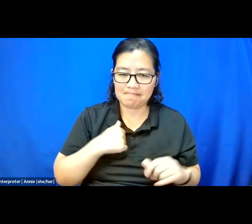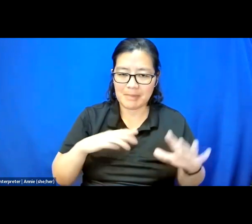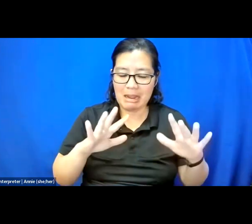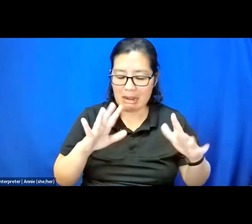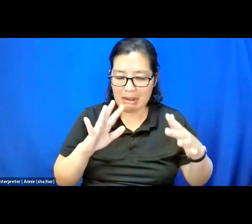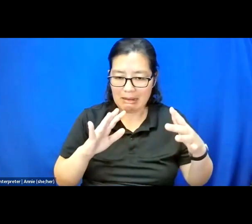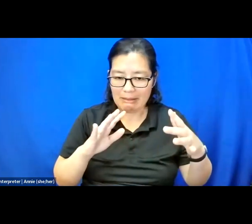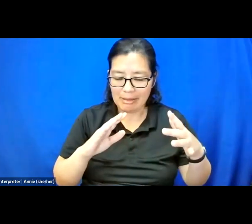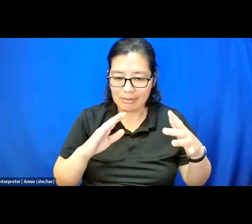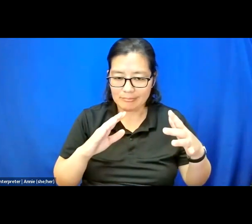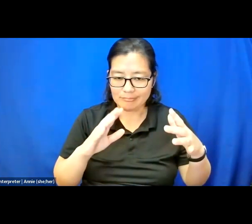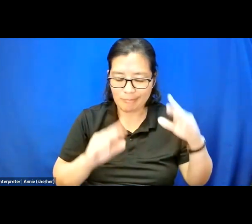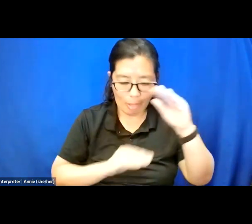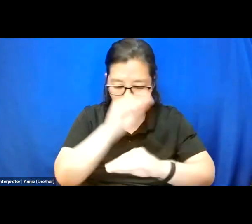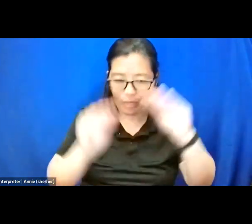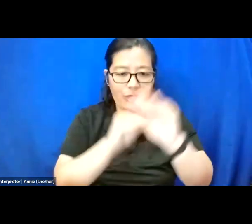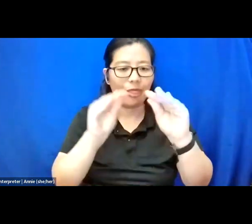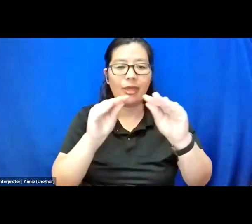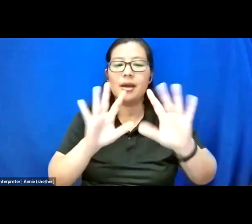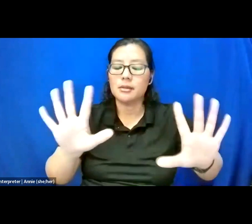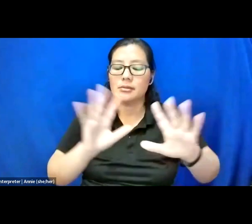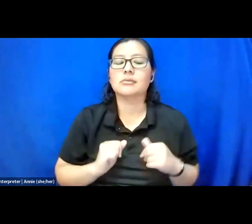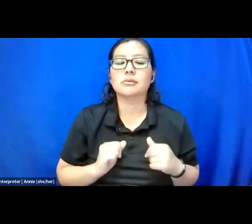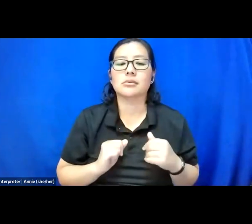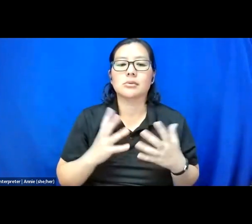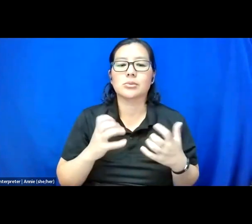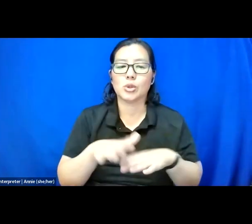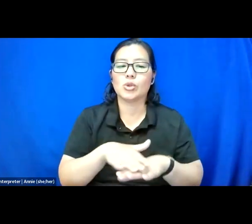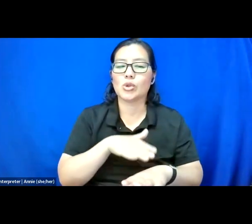And so, I just would like to slow down real quick.